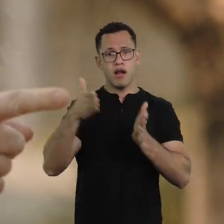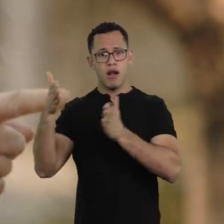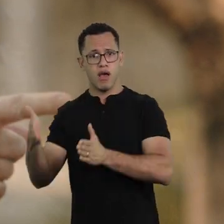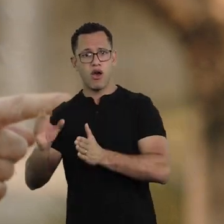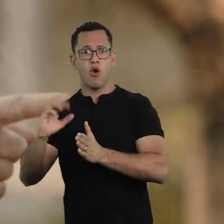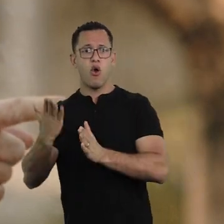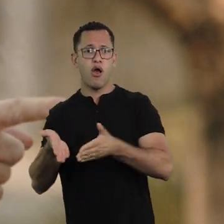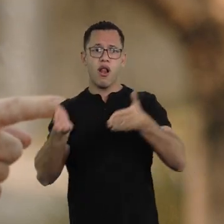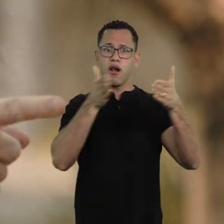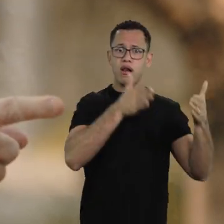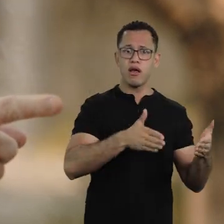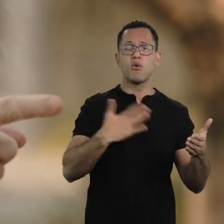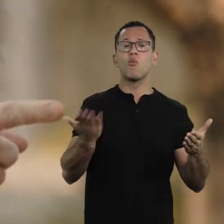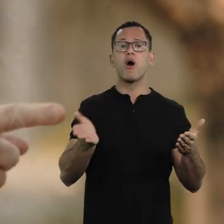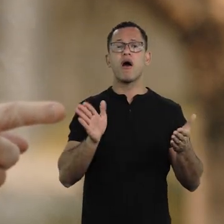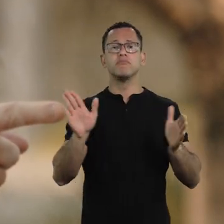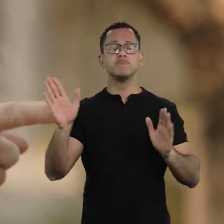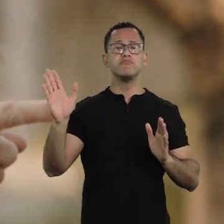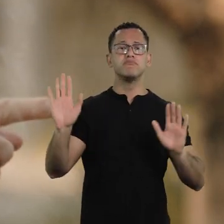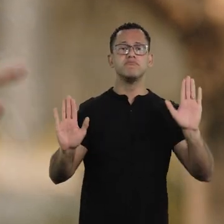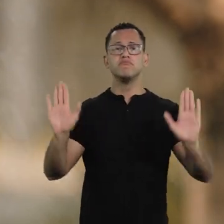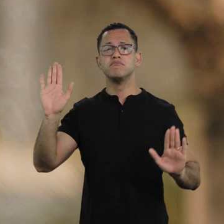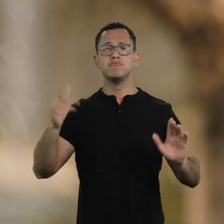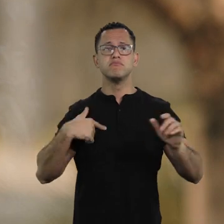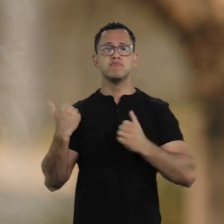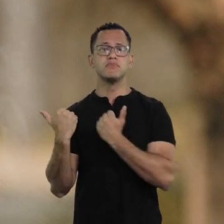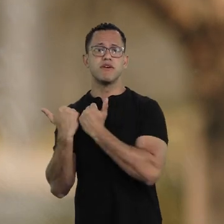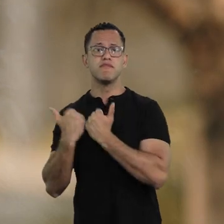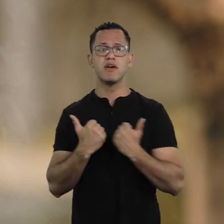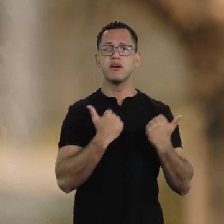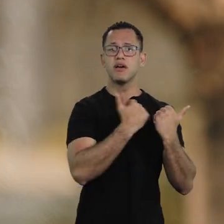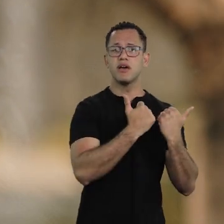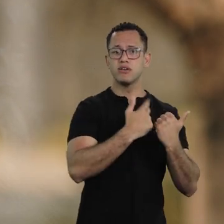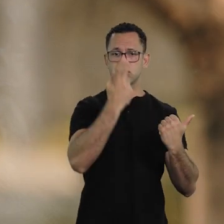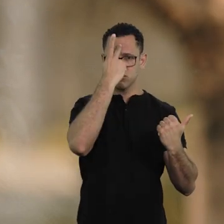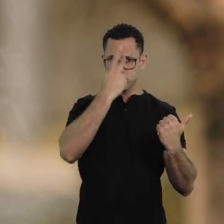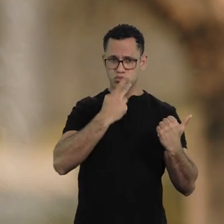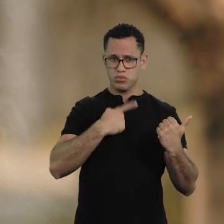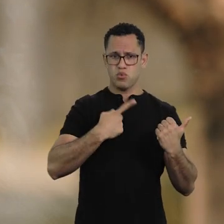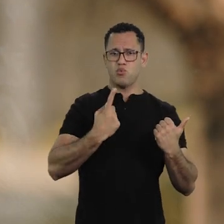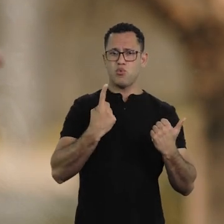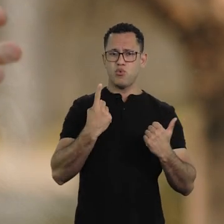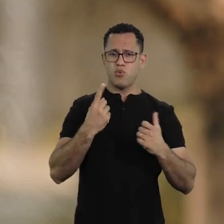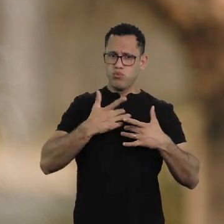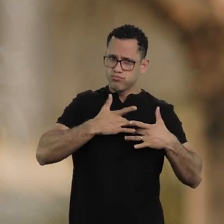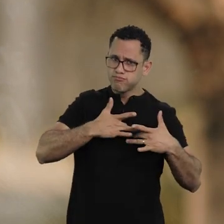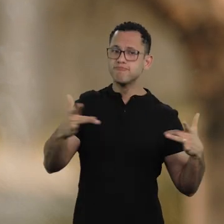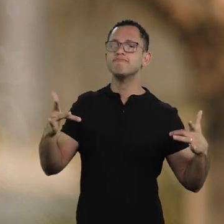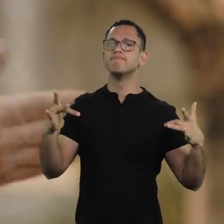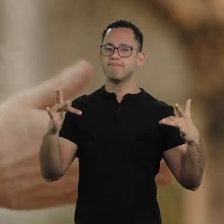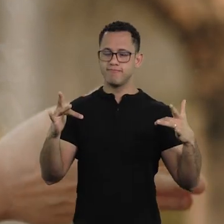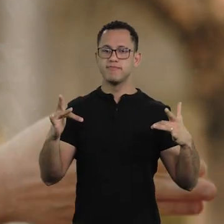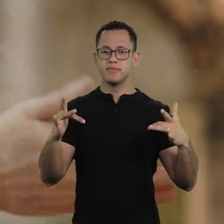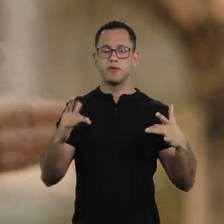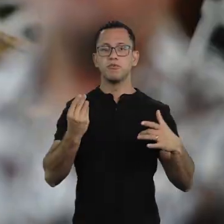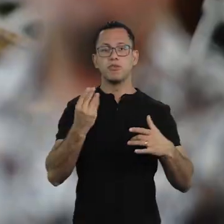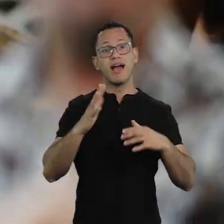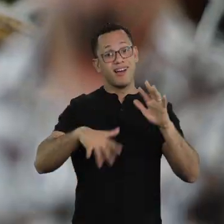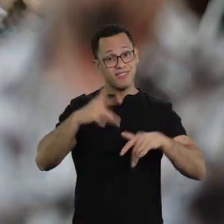which side you take on this fight, of this solidarity, because there were people performing in concerts,